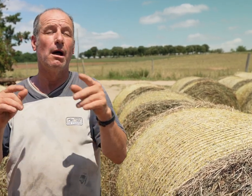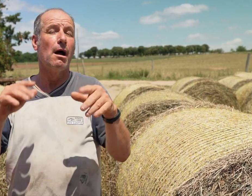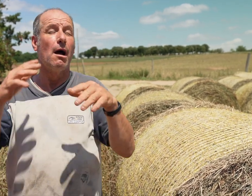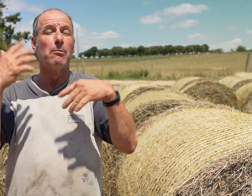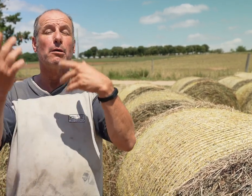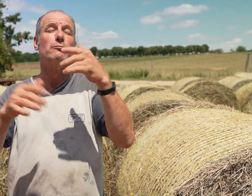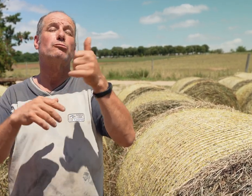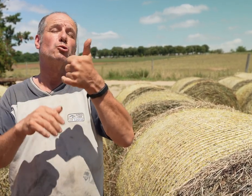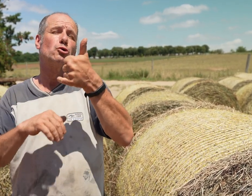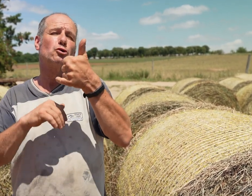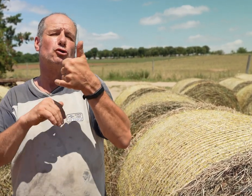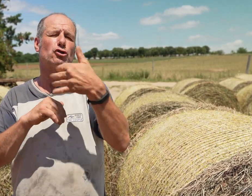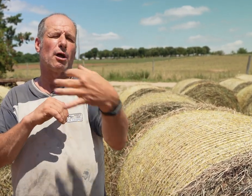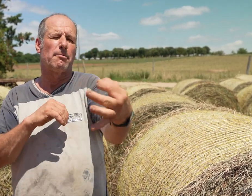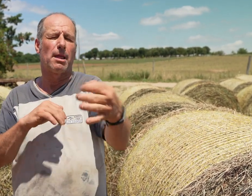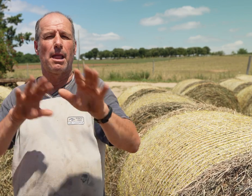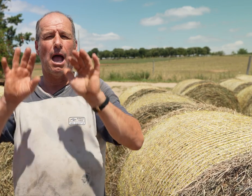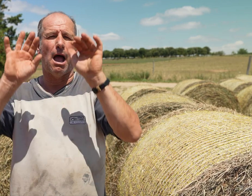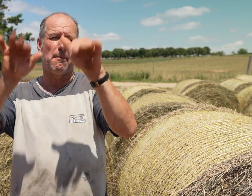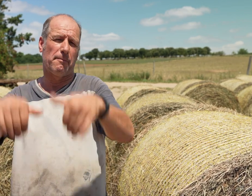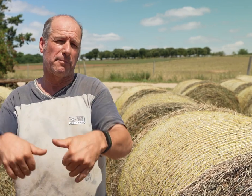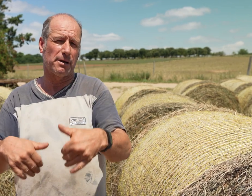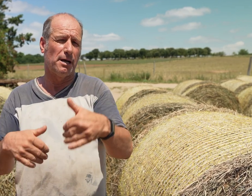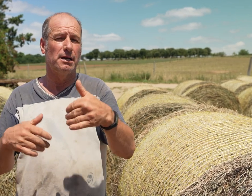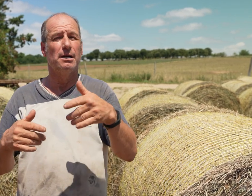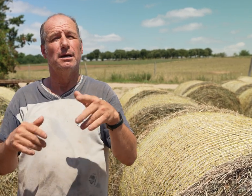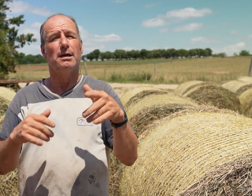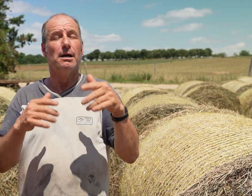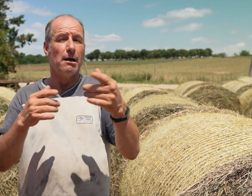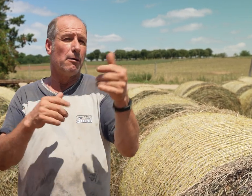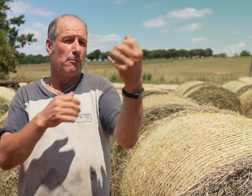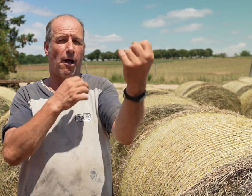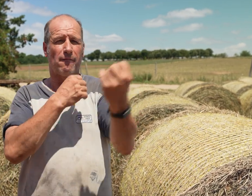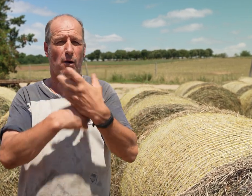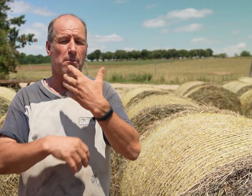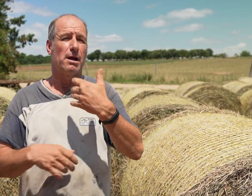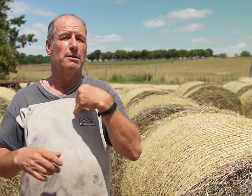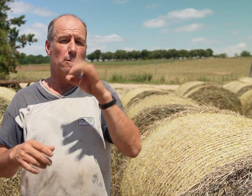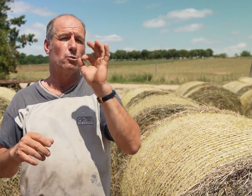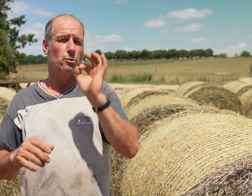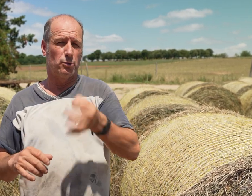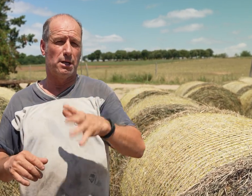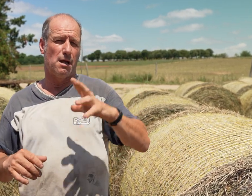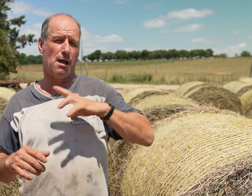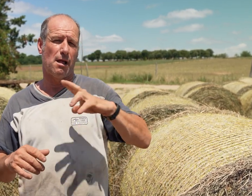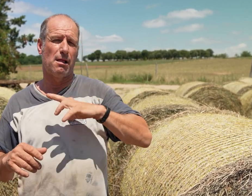A few weeks later, I was told they would encourage